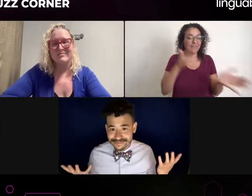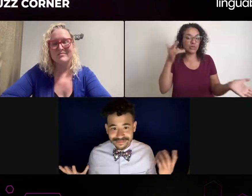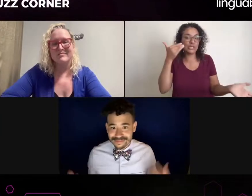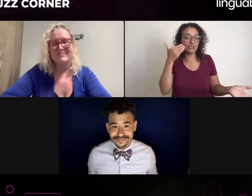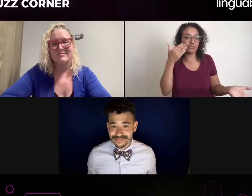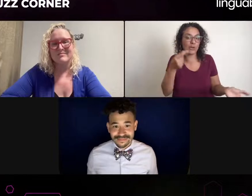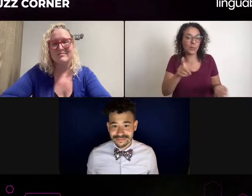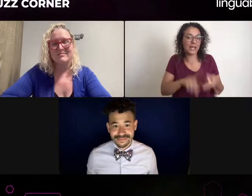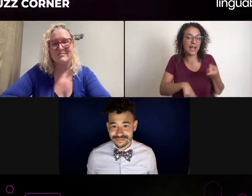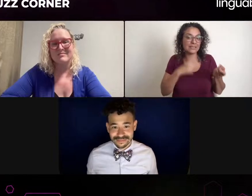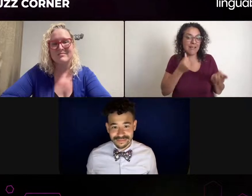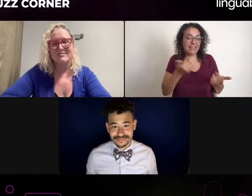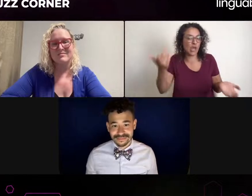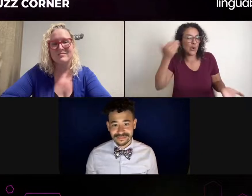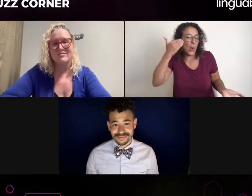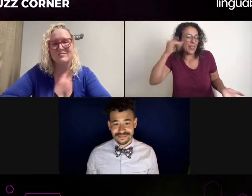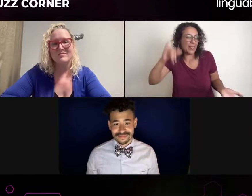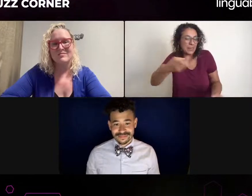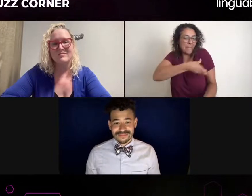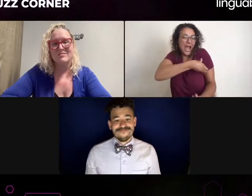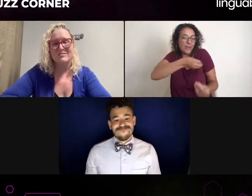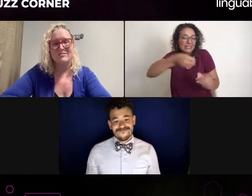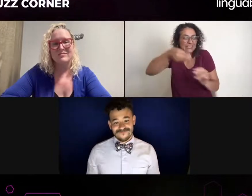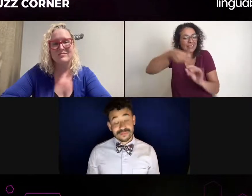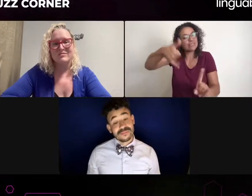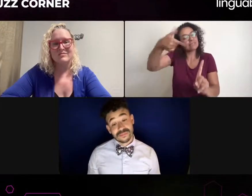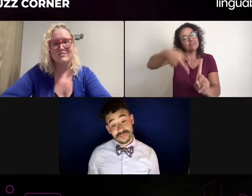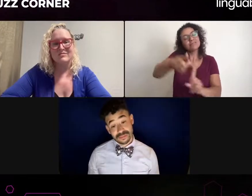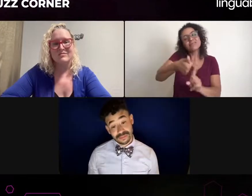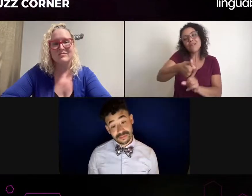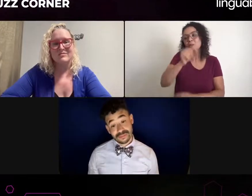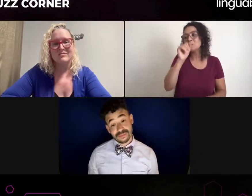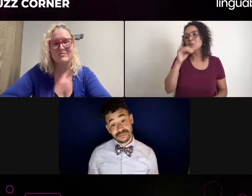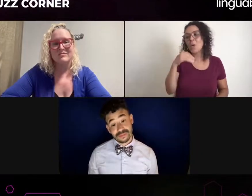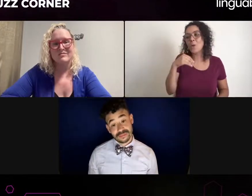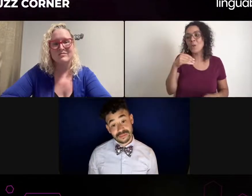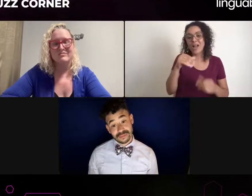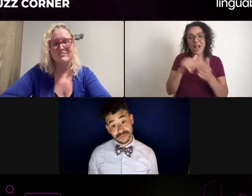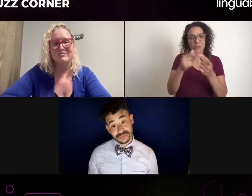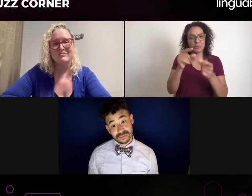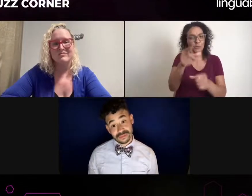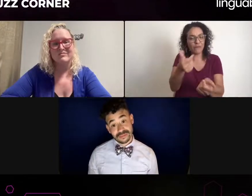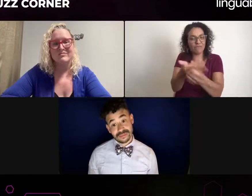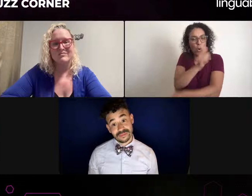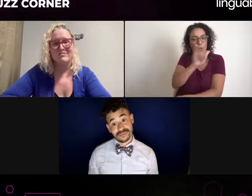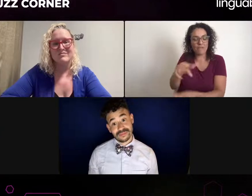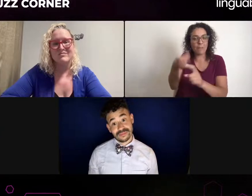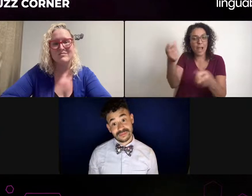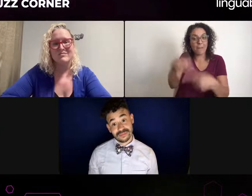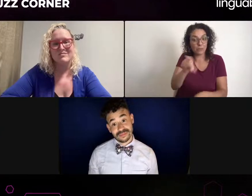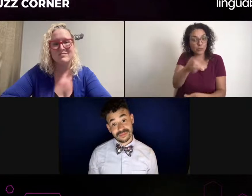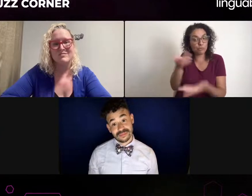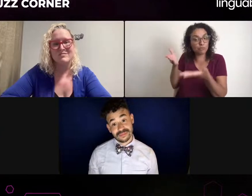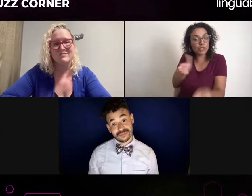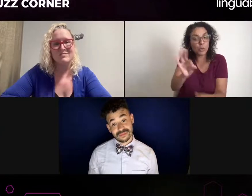I was like, no way. Yeah, yeah. The universe aligned. And you guys saw each other again.